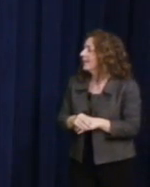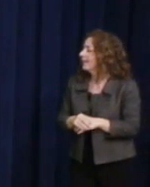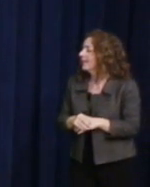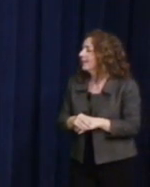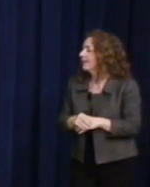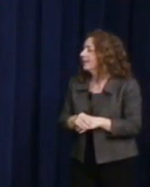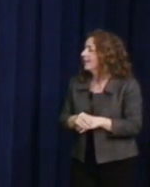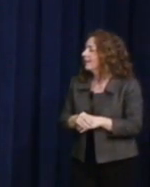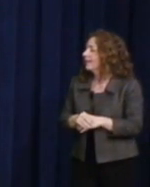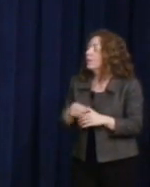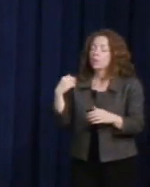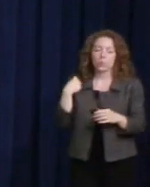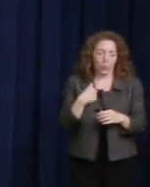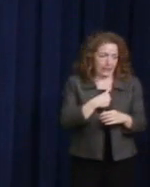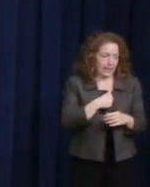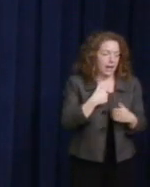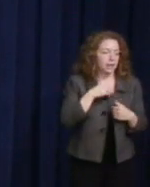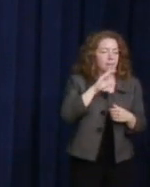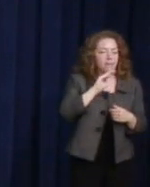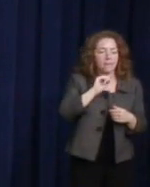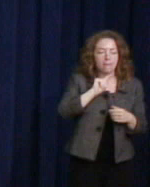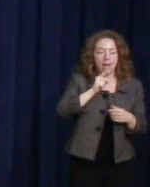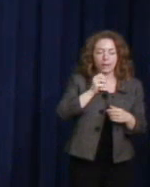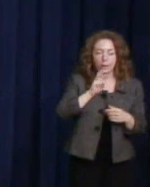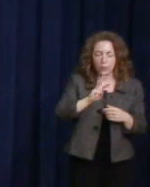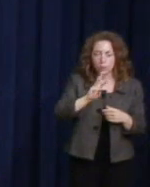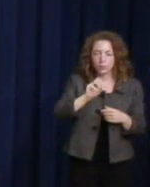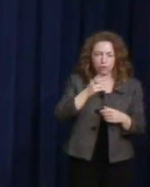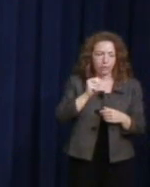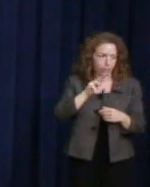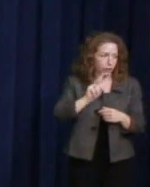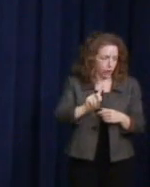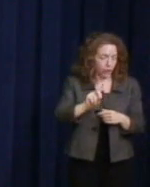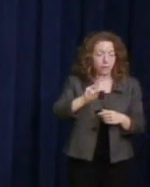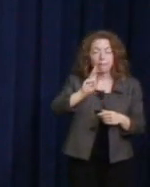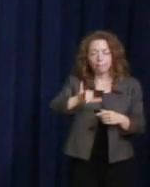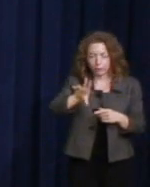the Matthew Shepard Byrd Human Hate Crime law because